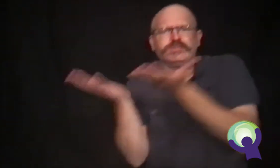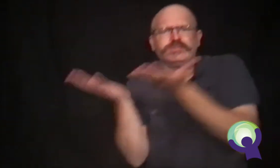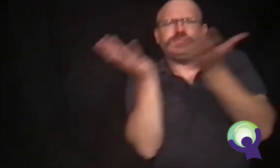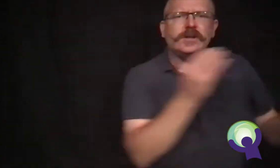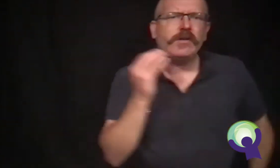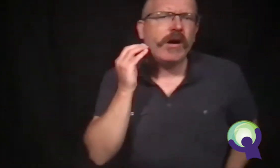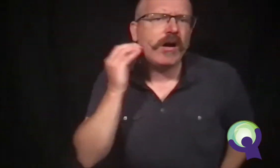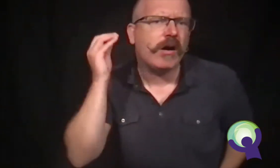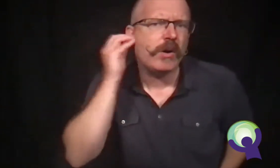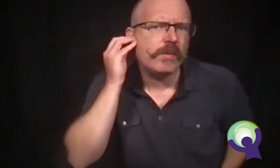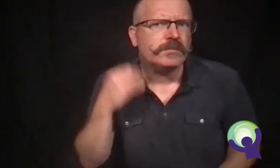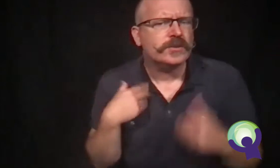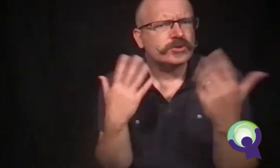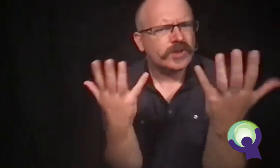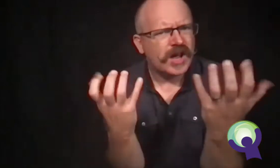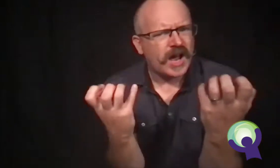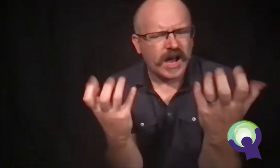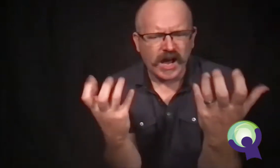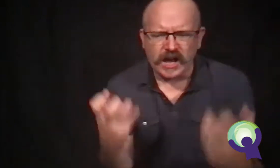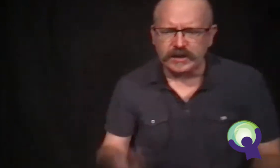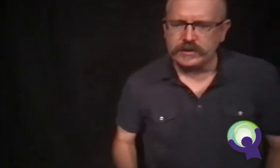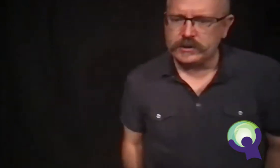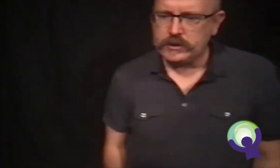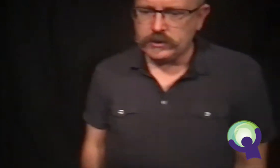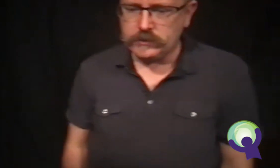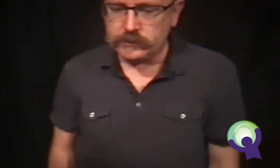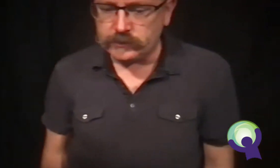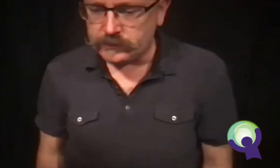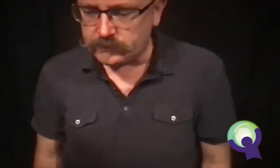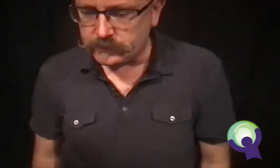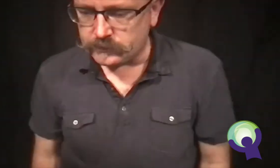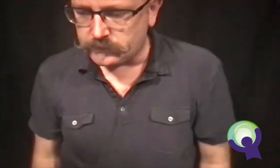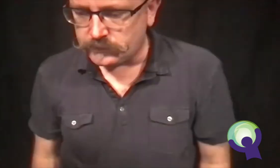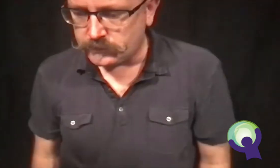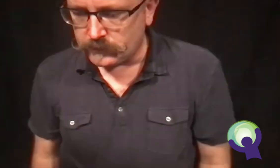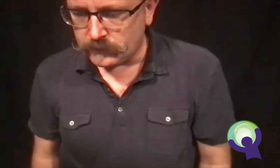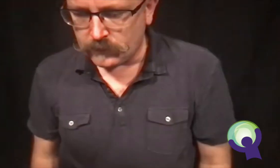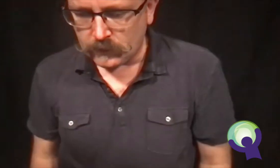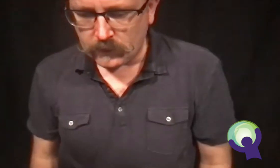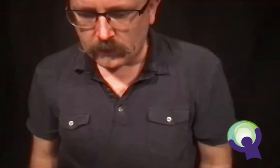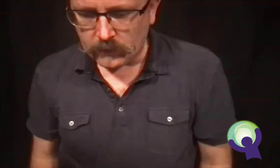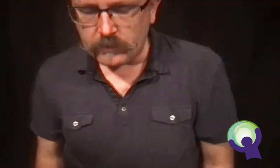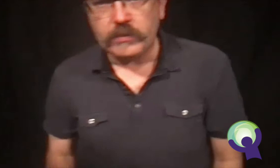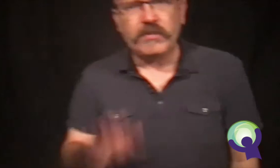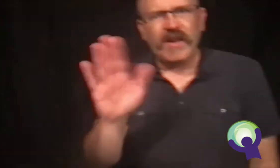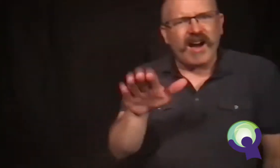Only white people can check out books from the library." Ron looked at Mrs. Scott and the desk clerk politely.